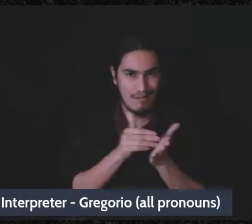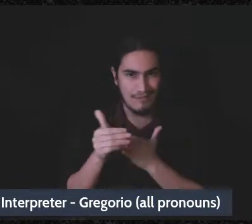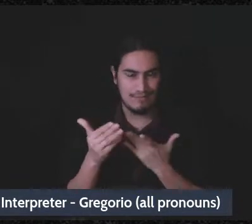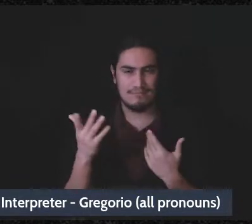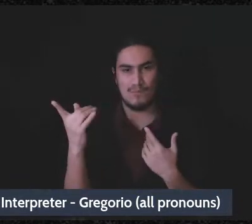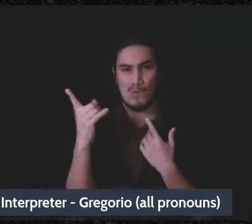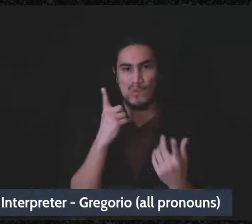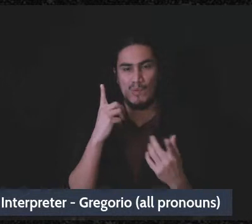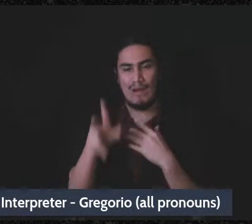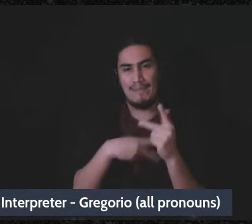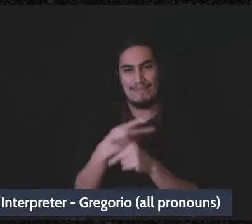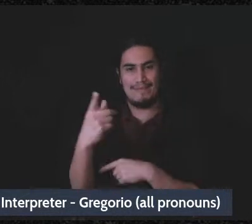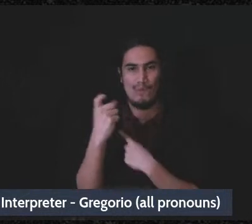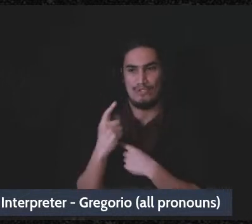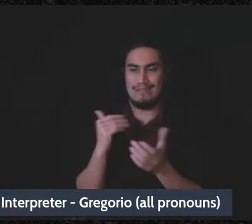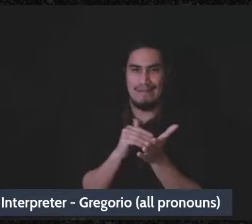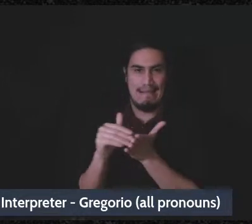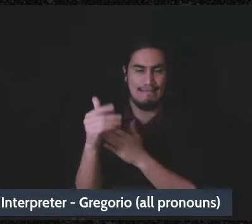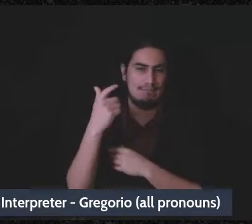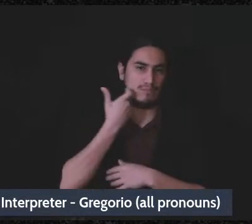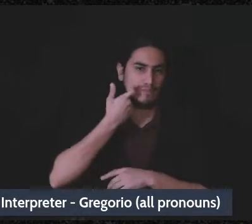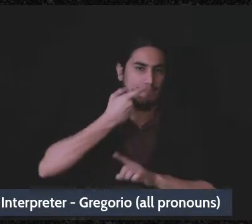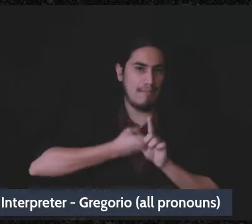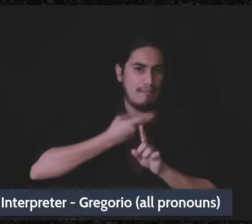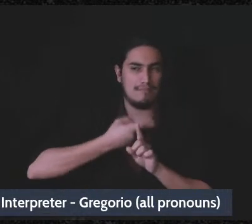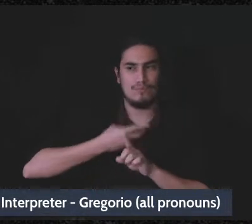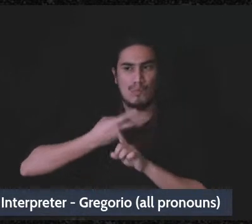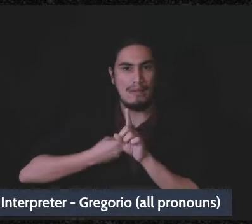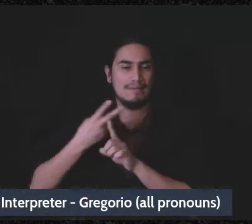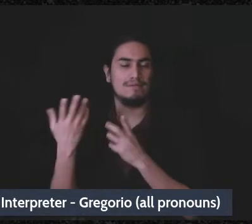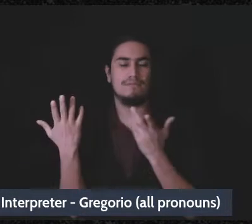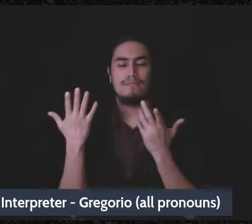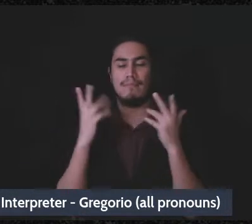you know, repeatedly in the last month or two, and I imagine I will continue to get repeatedly